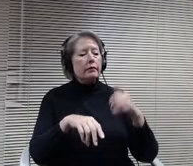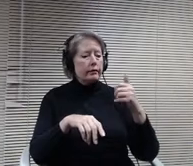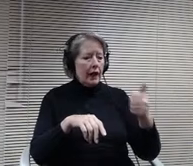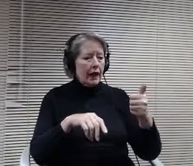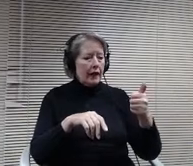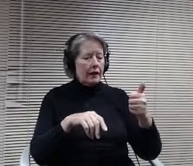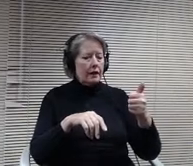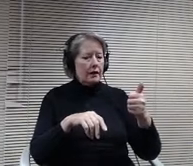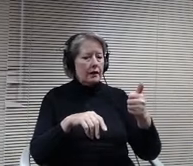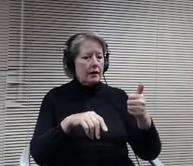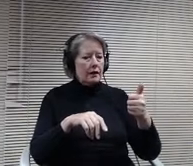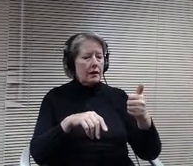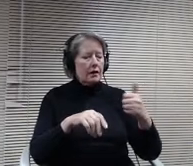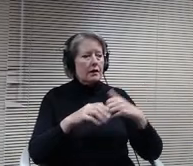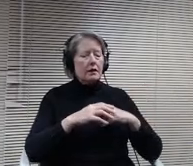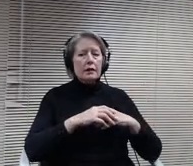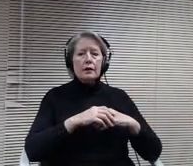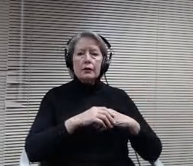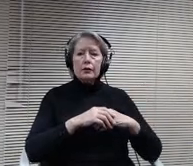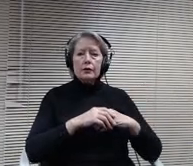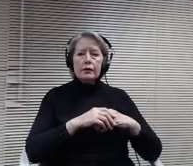Thank you with seven eyes of the motion carries.